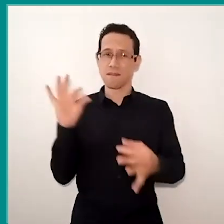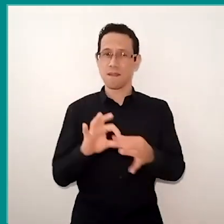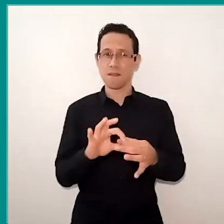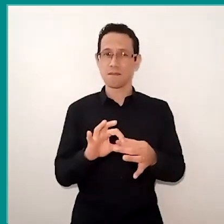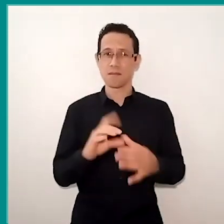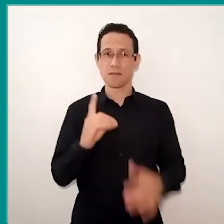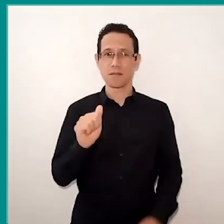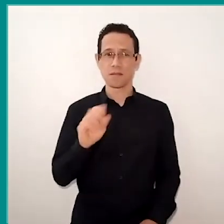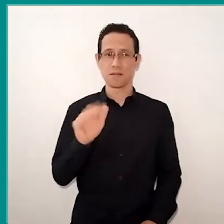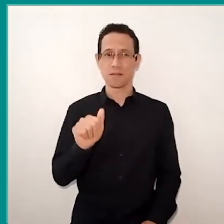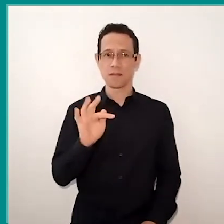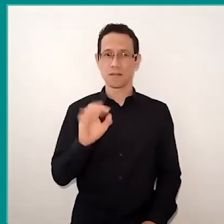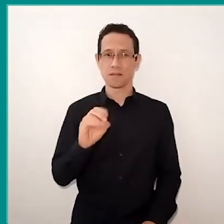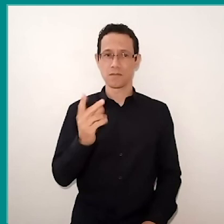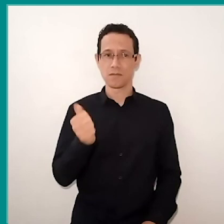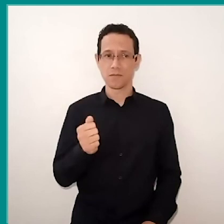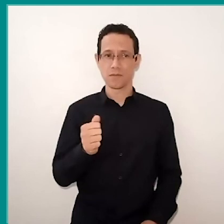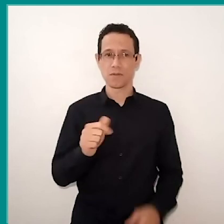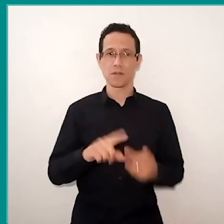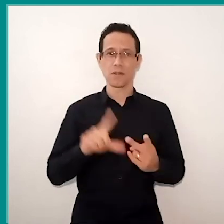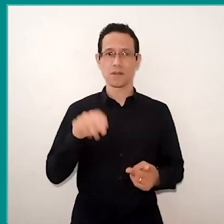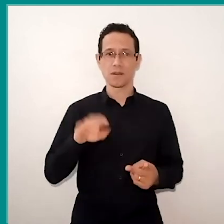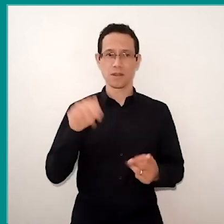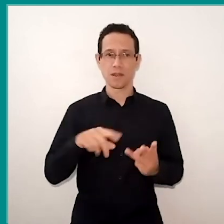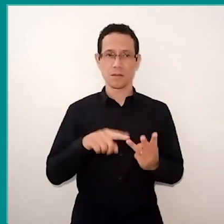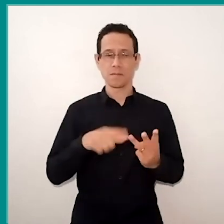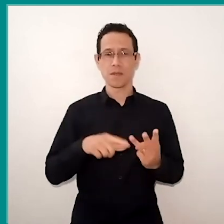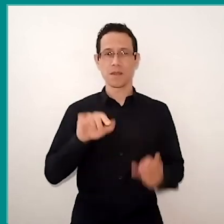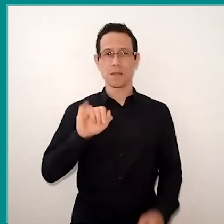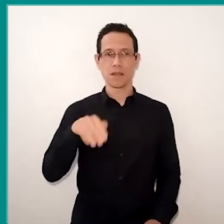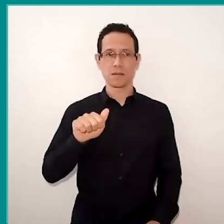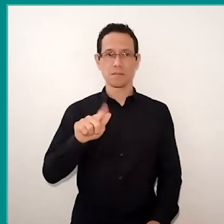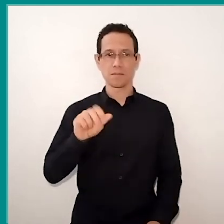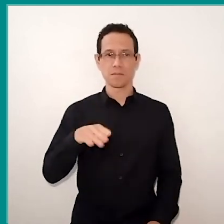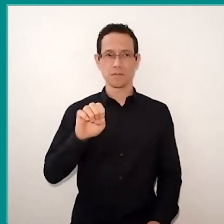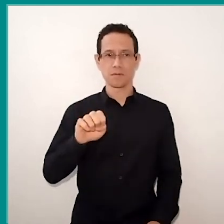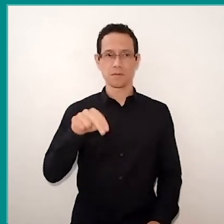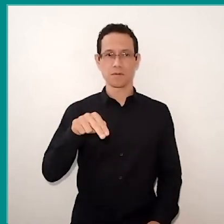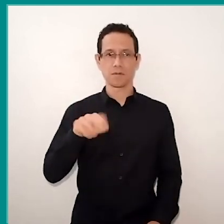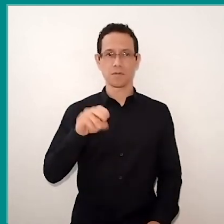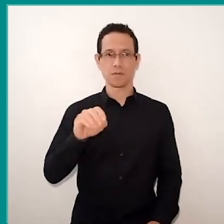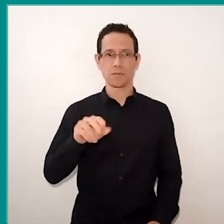the Lemann Foundation and to Imaginable Futures. Some data that I think can guide our conversation here,